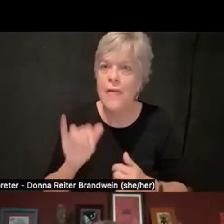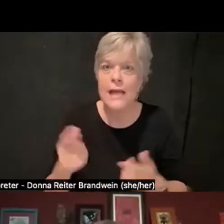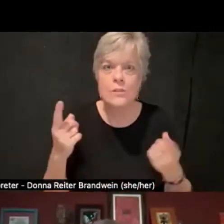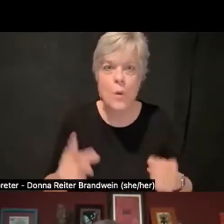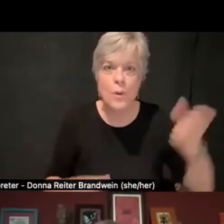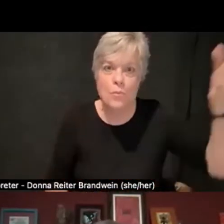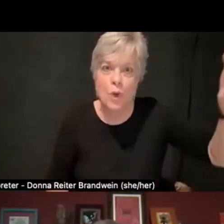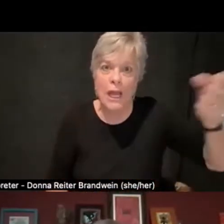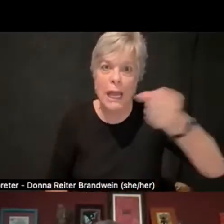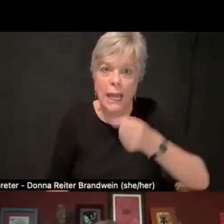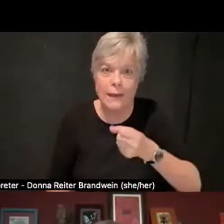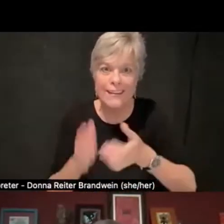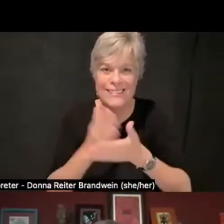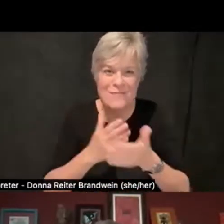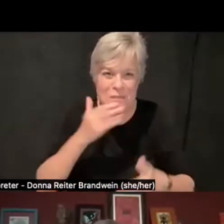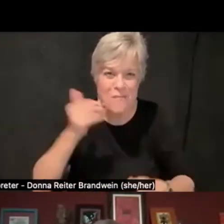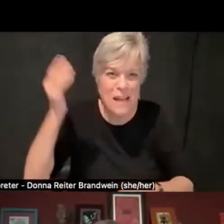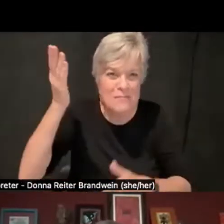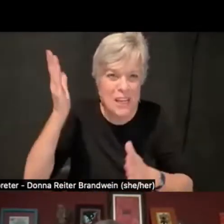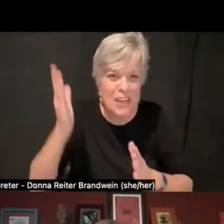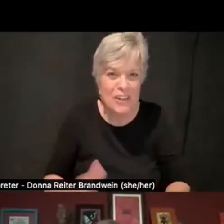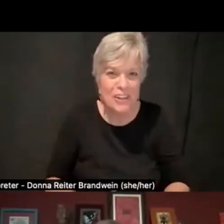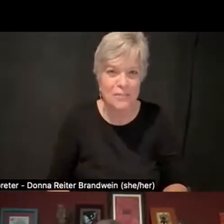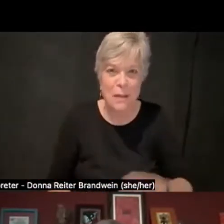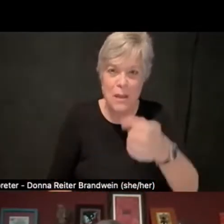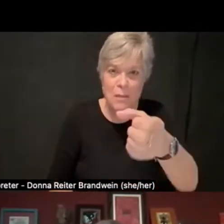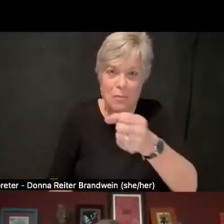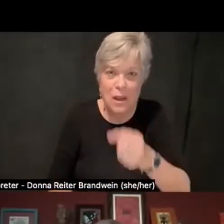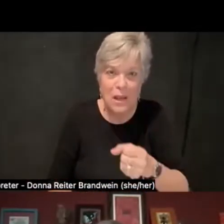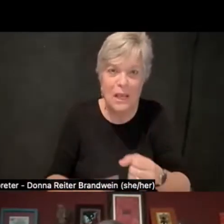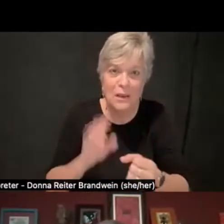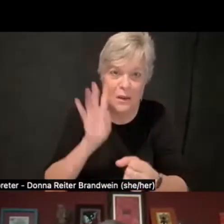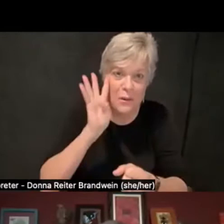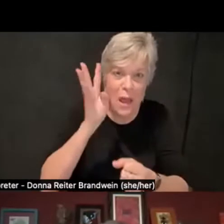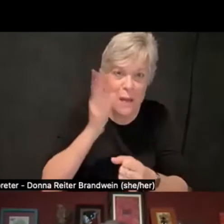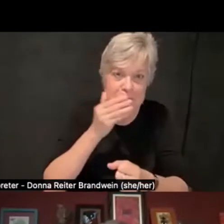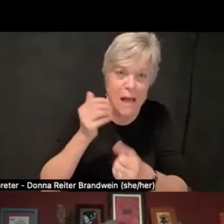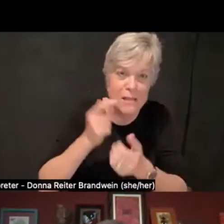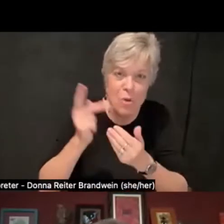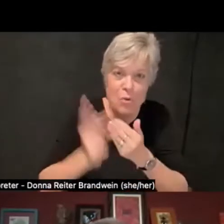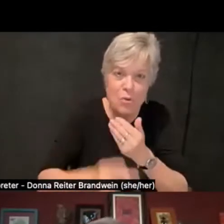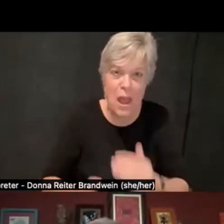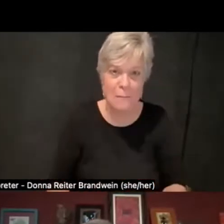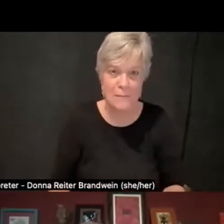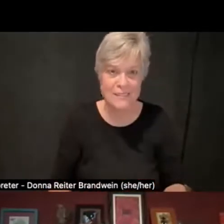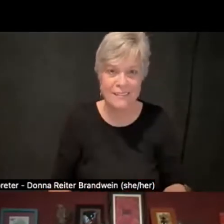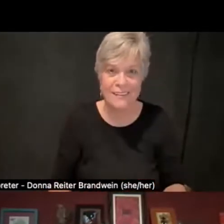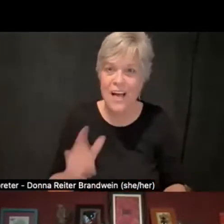That's when we bring in some of our best programming. That's when our students get fiery and passionate